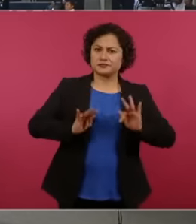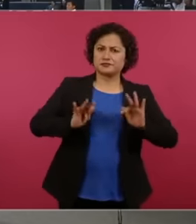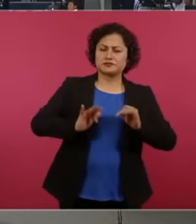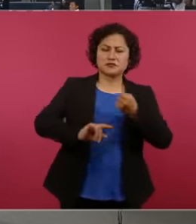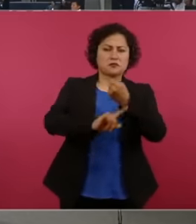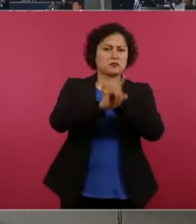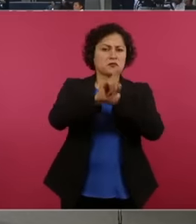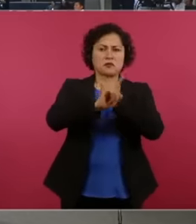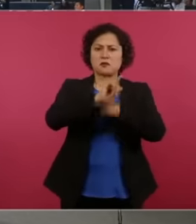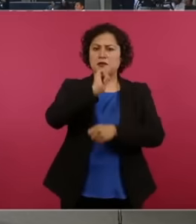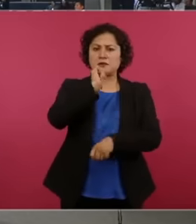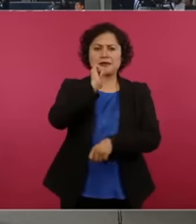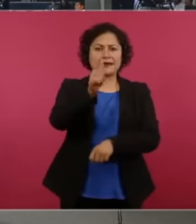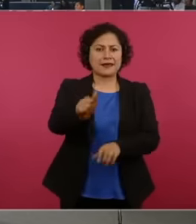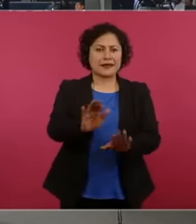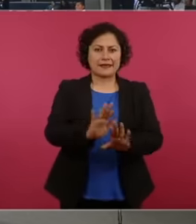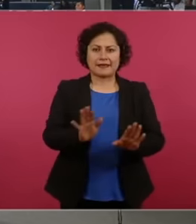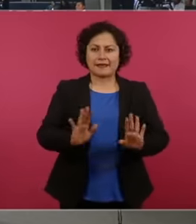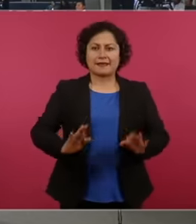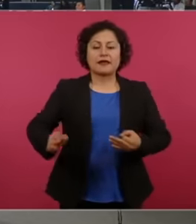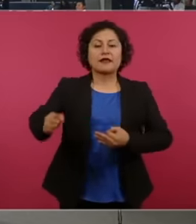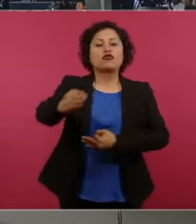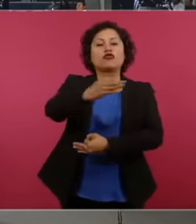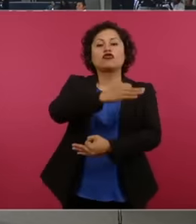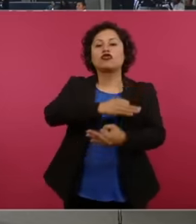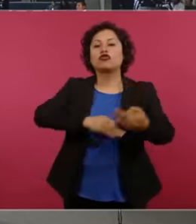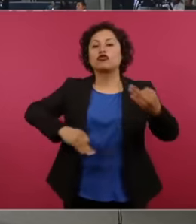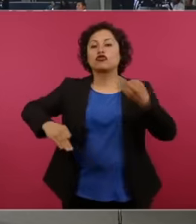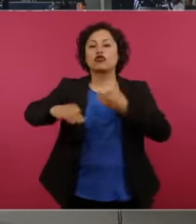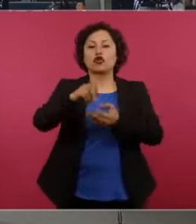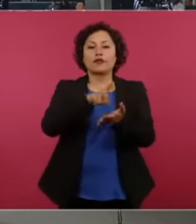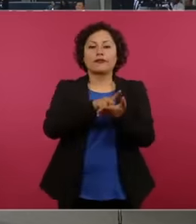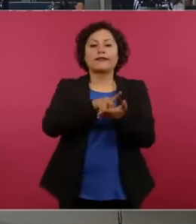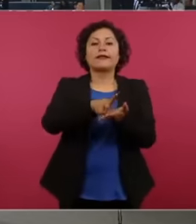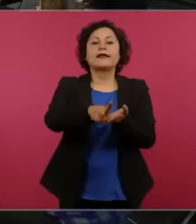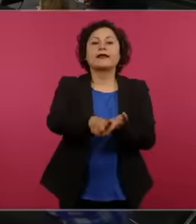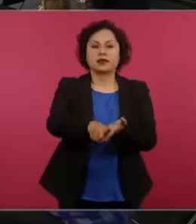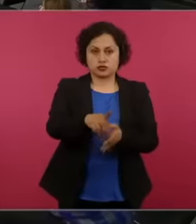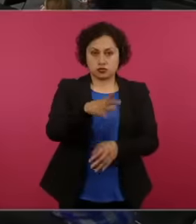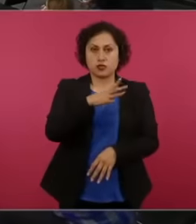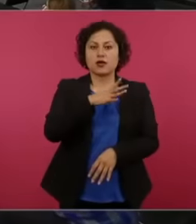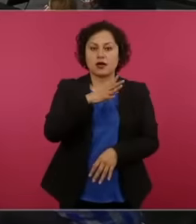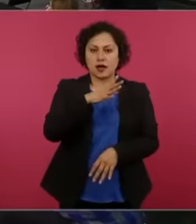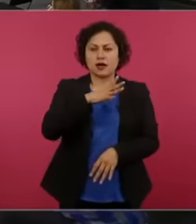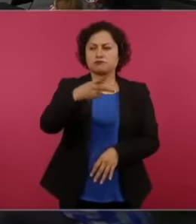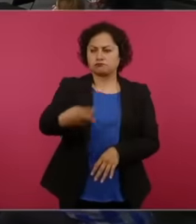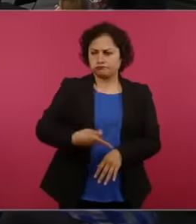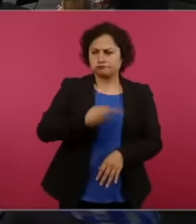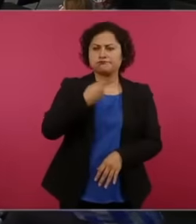everyone, everyone, everyone has the right to ask and They know why And they know why